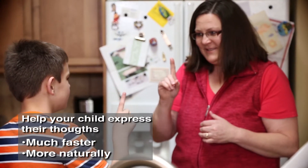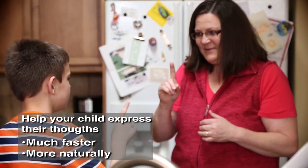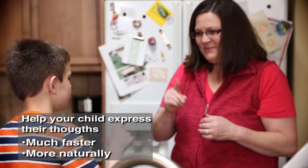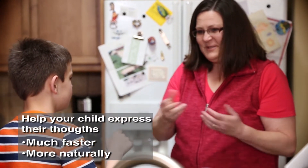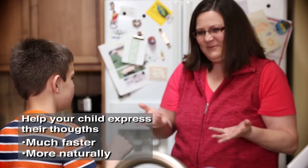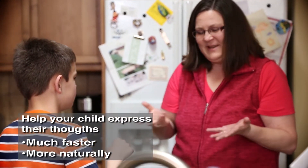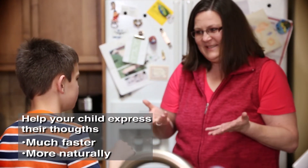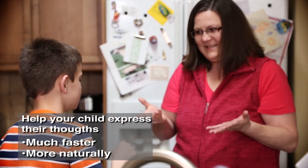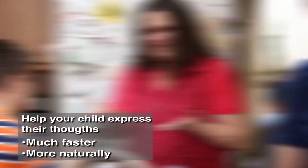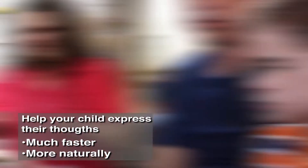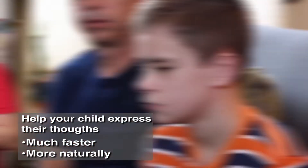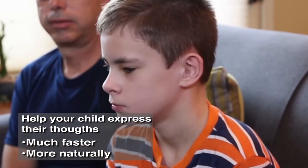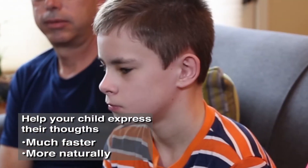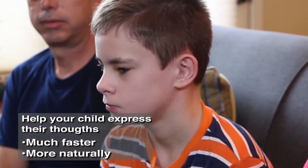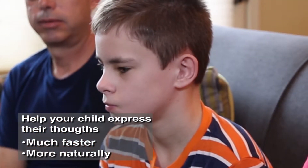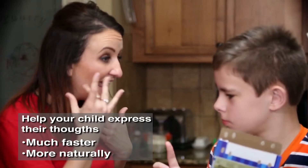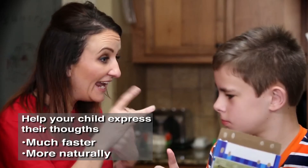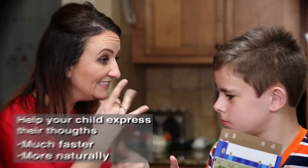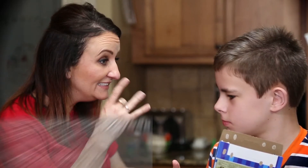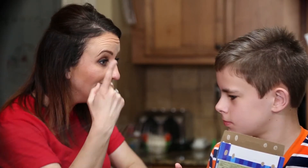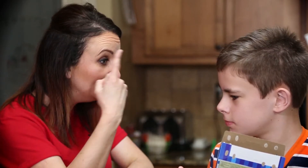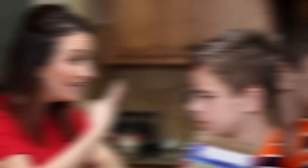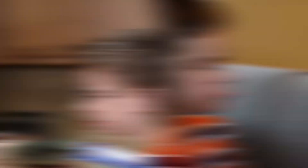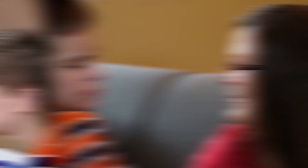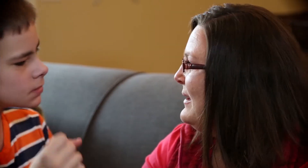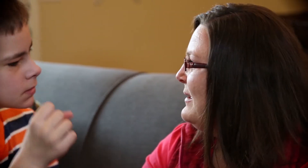express their thoughts much faster and more naturally and with a lot less frustration.